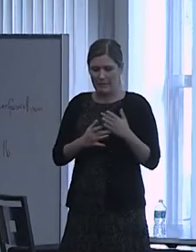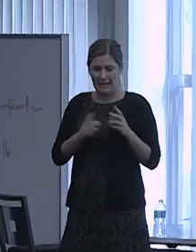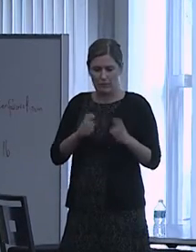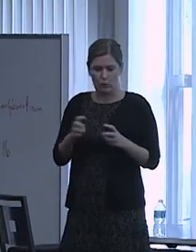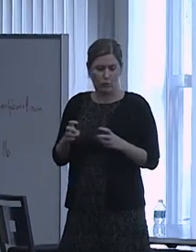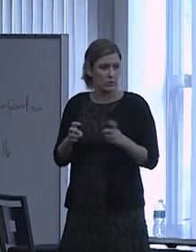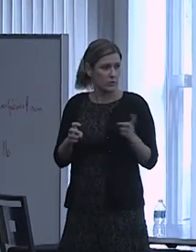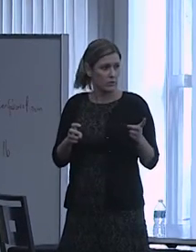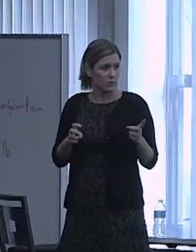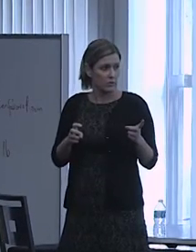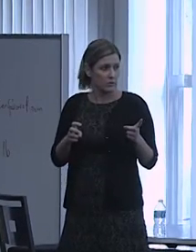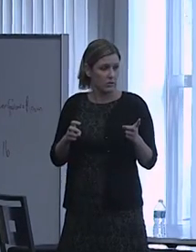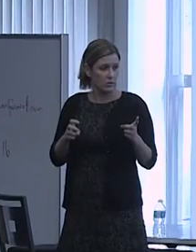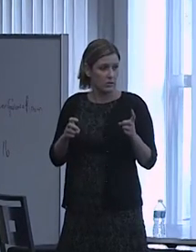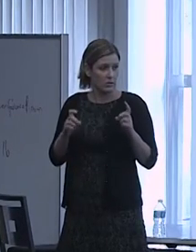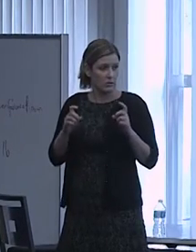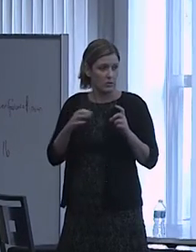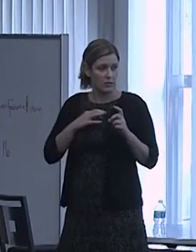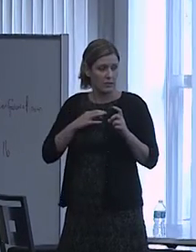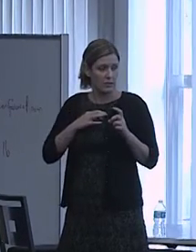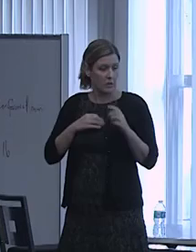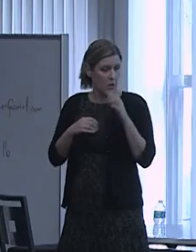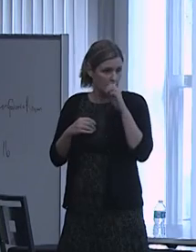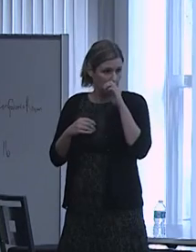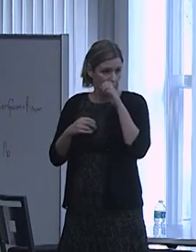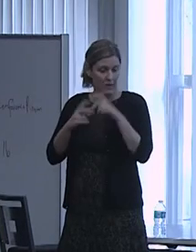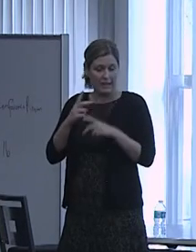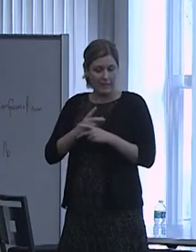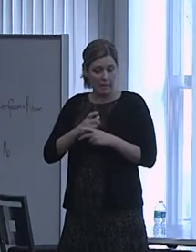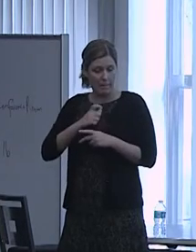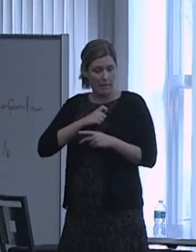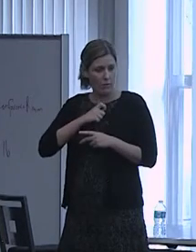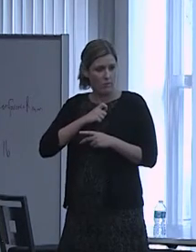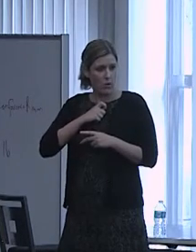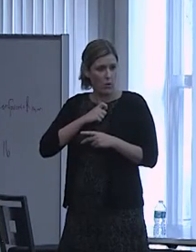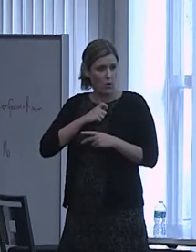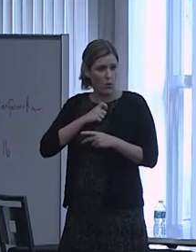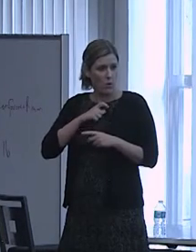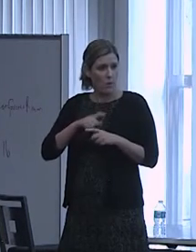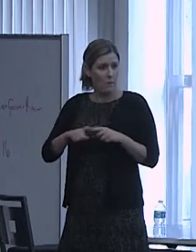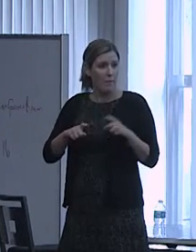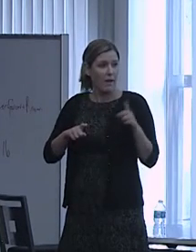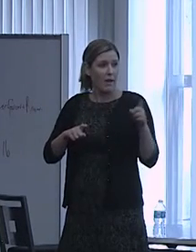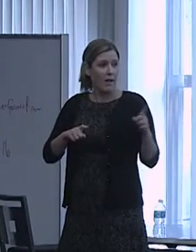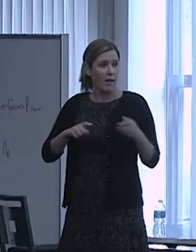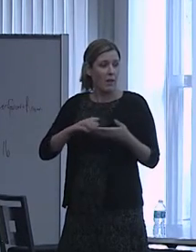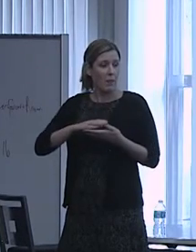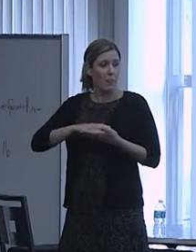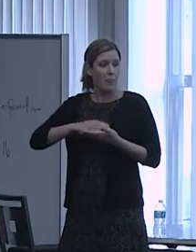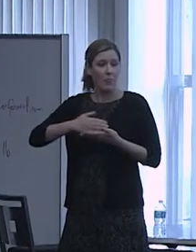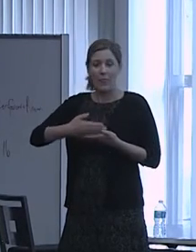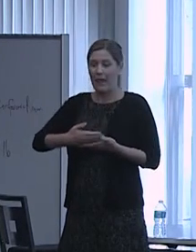Should I just take this off or what? No no, keep the microphone, but that microphone is also installed. Okay.